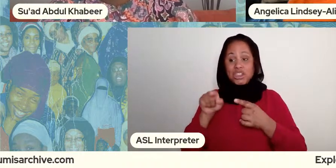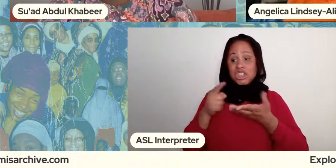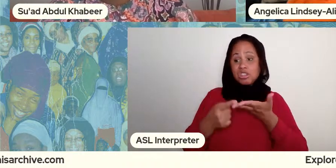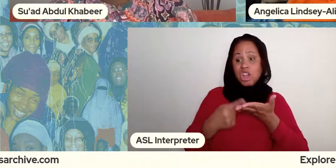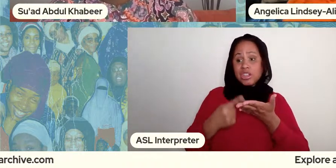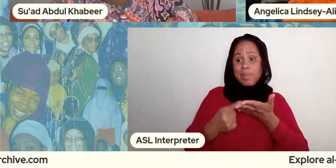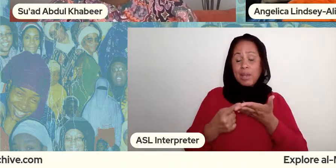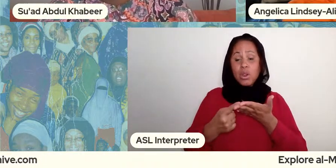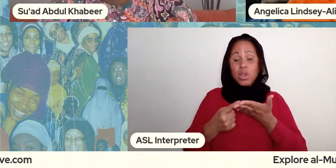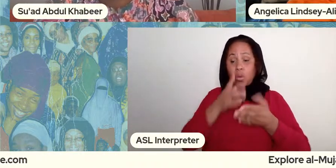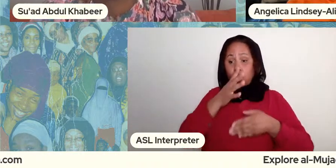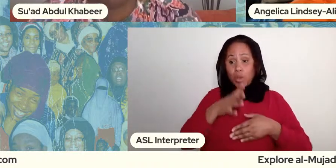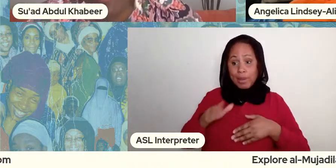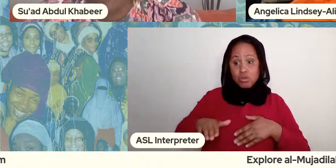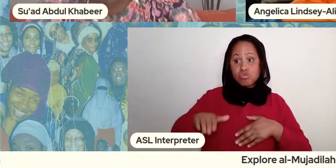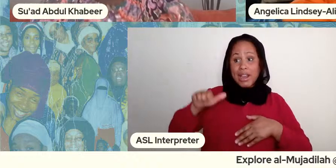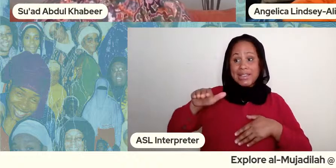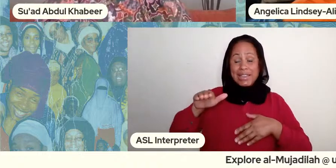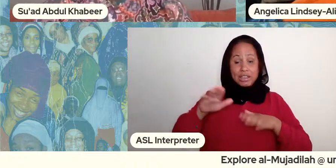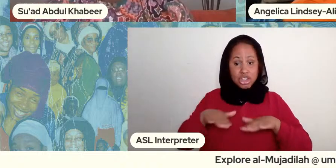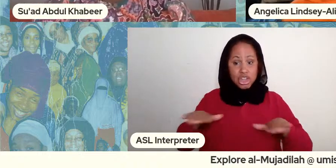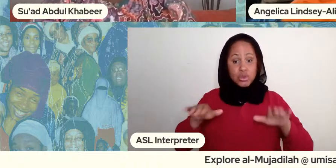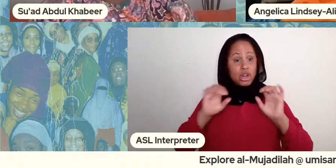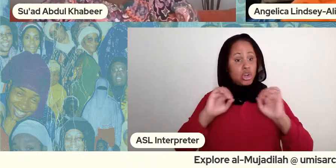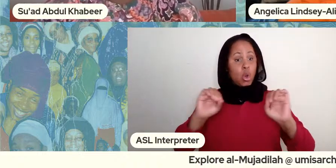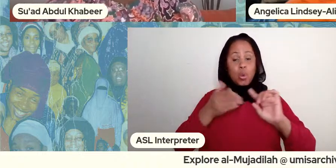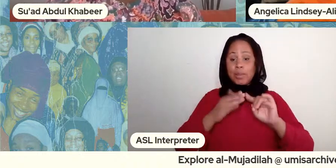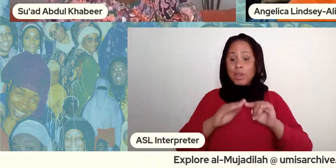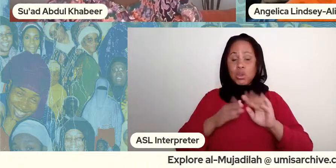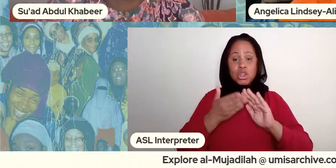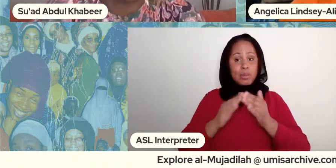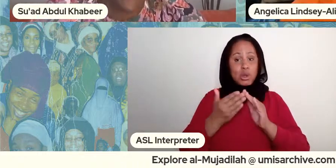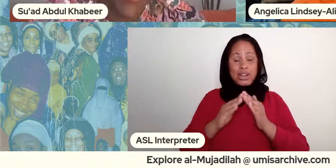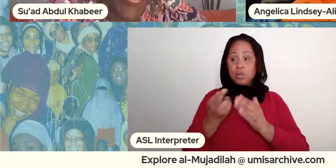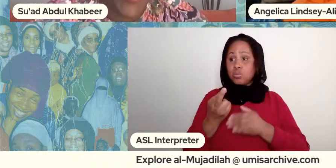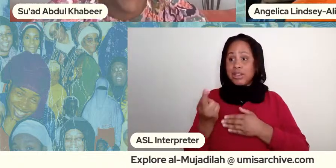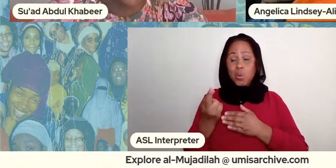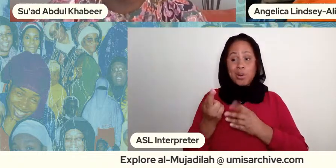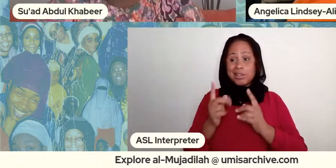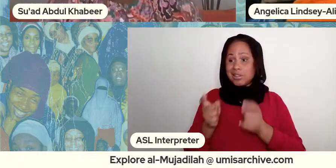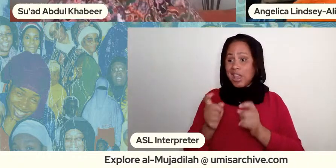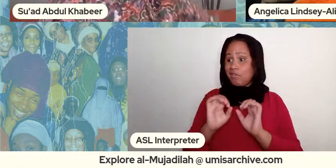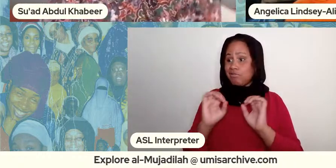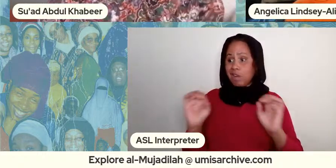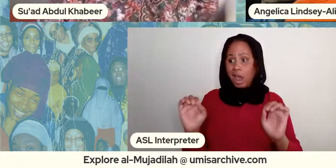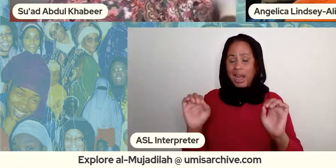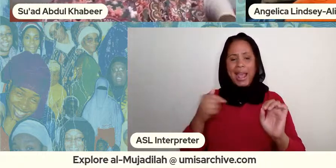i was right there you know i was commenting you know too and i think you know a lot of times when